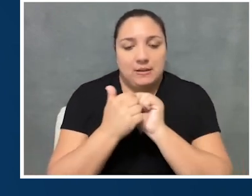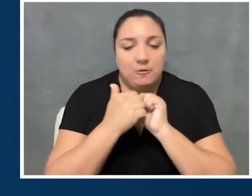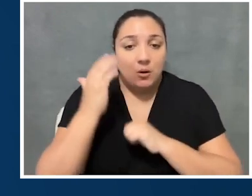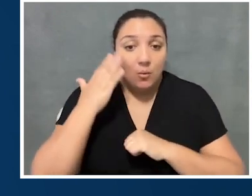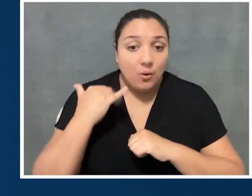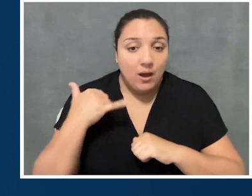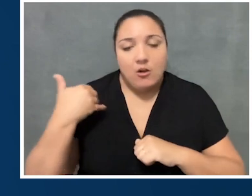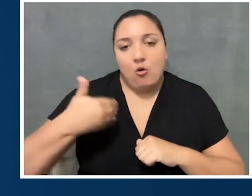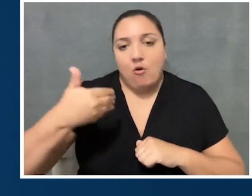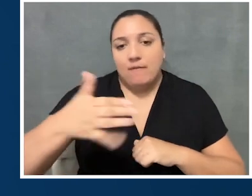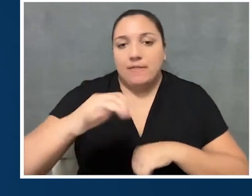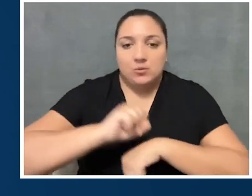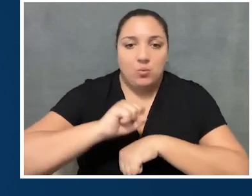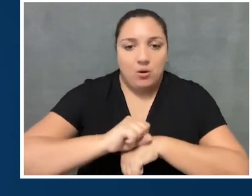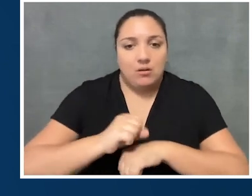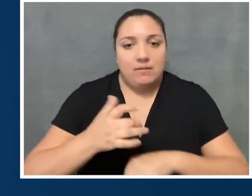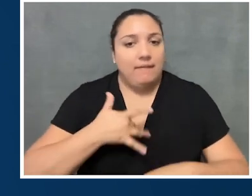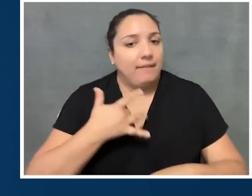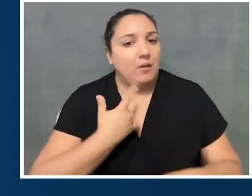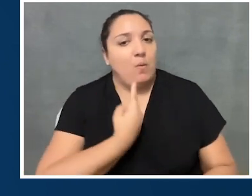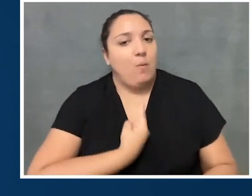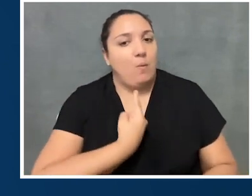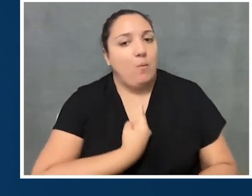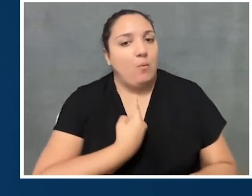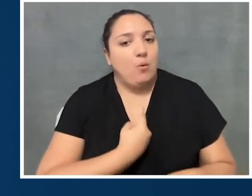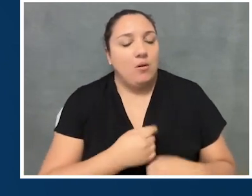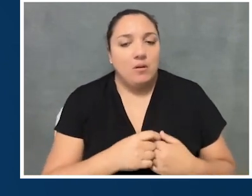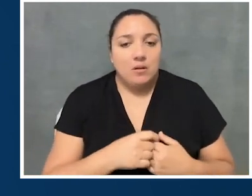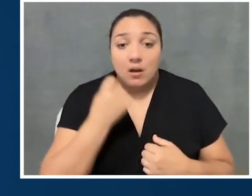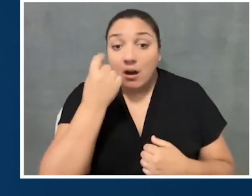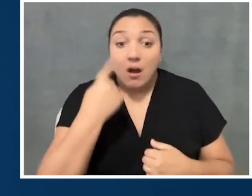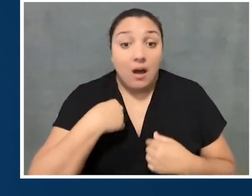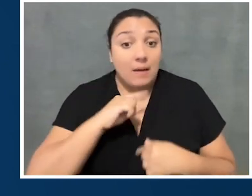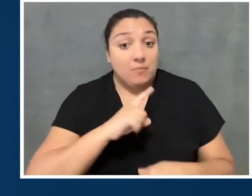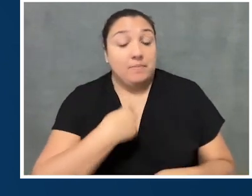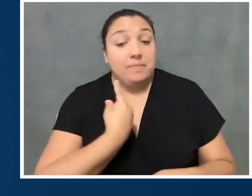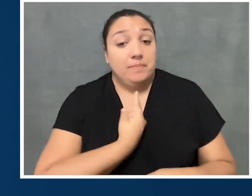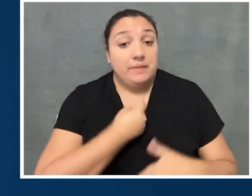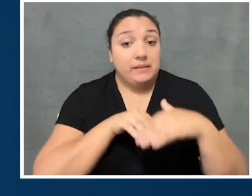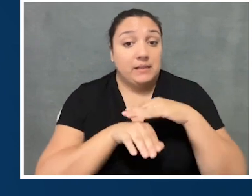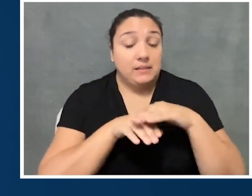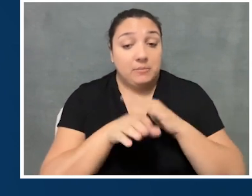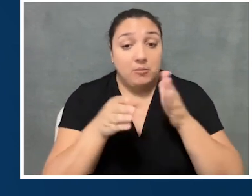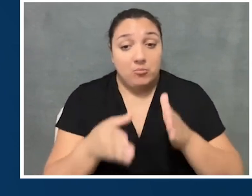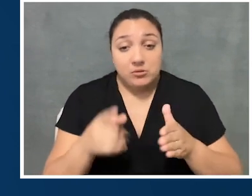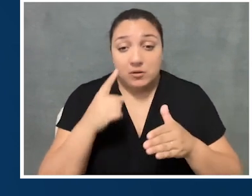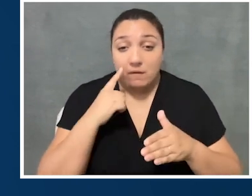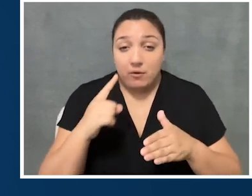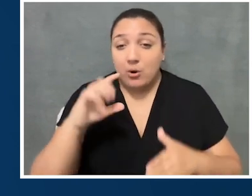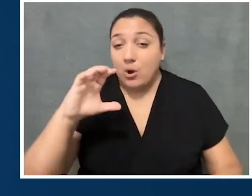Because often this work can get very lonely. You know, I am the sole accessibility person working at Cooper Hewitt.